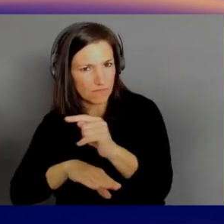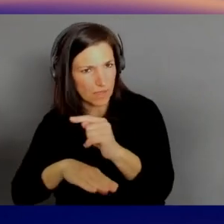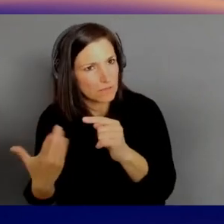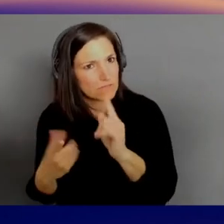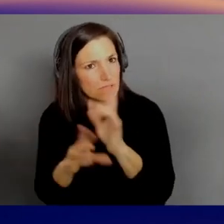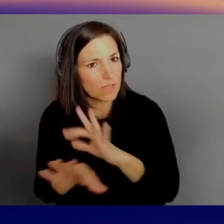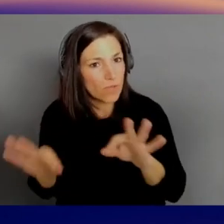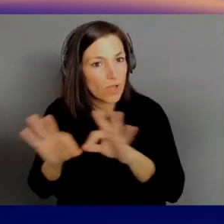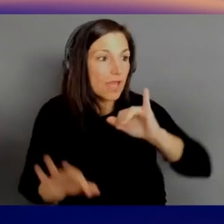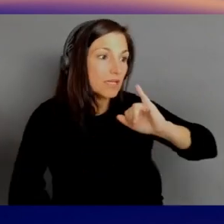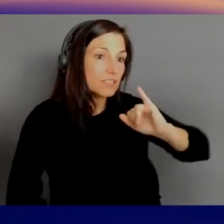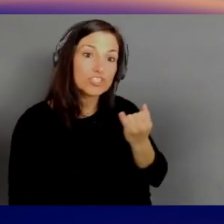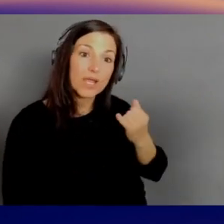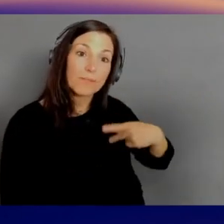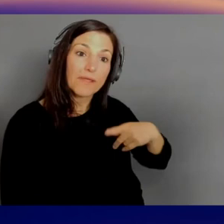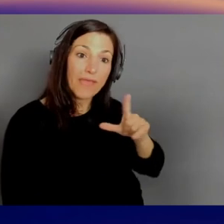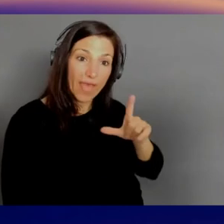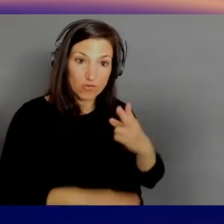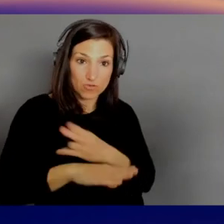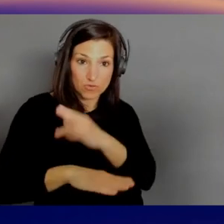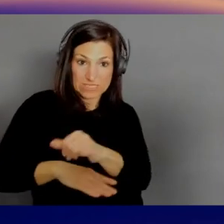to meet on Mars, et cetera. So it's real.